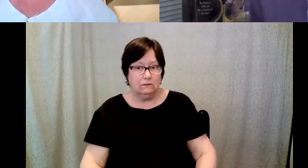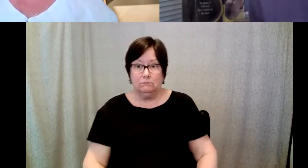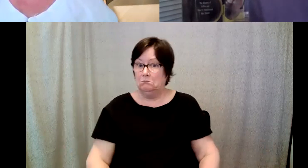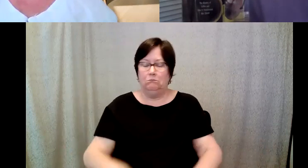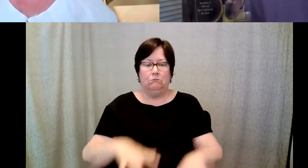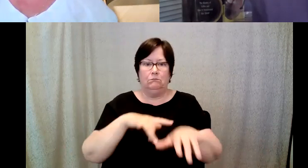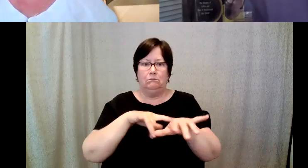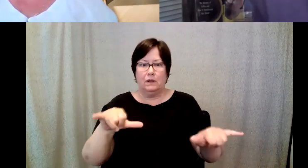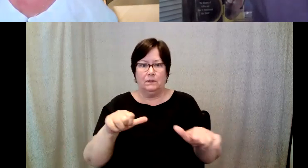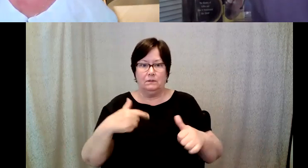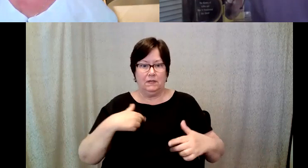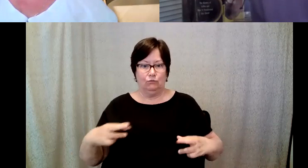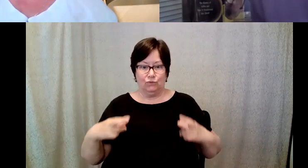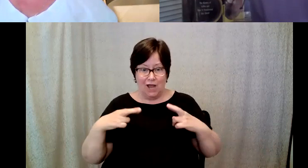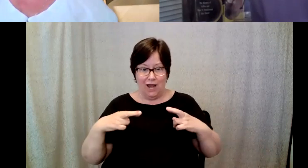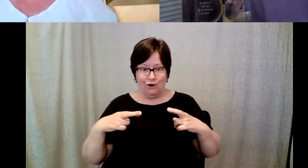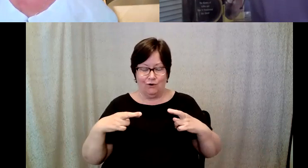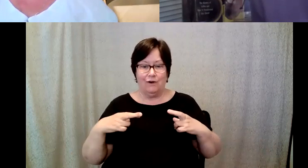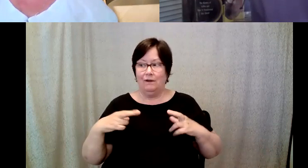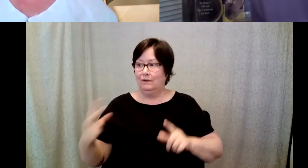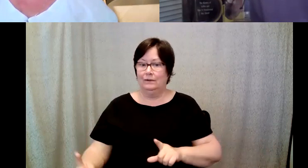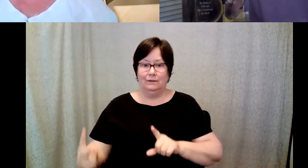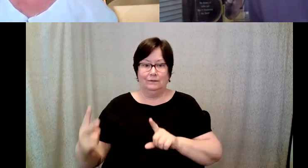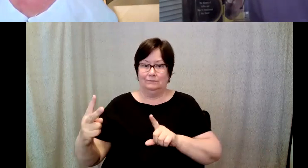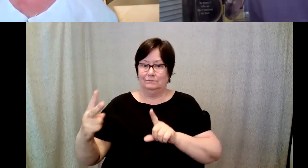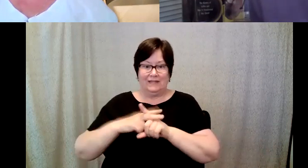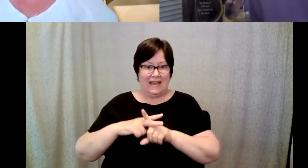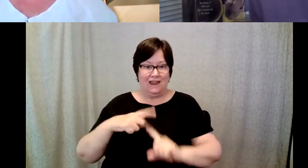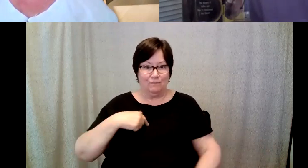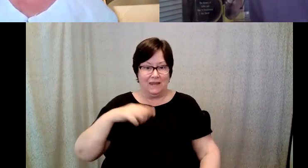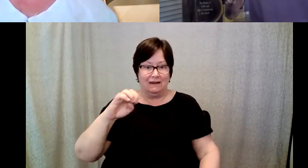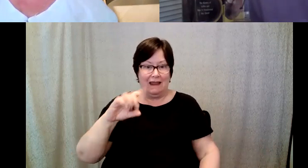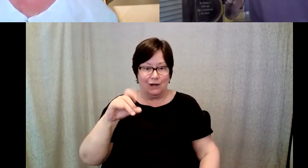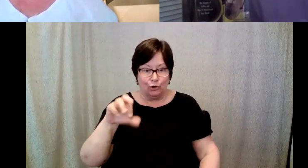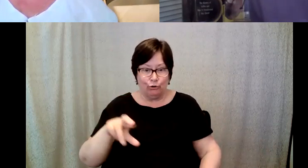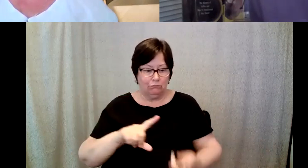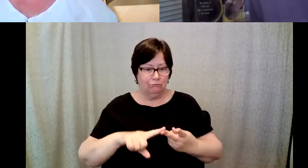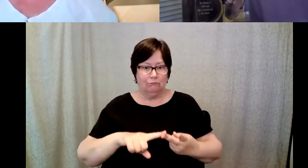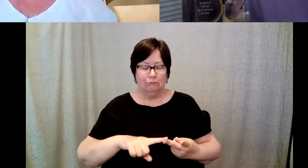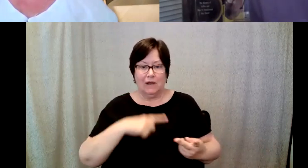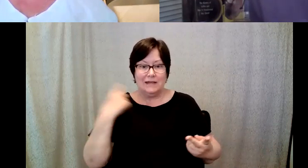with my retirement, I was assigned an editor and a number of deadlines and I was on my